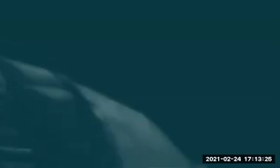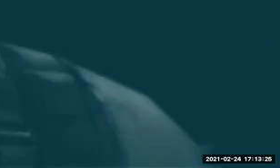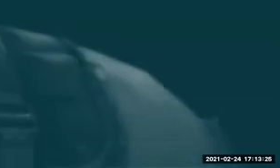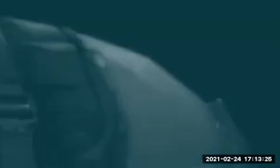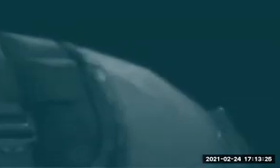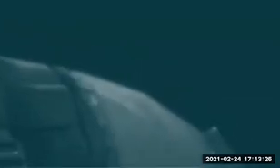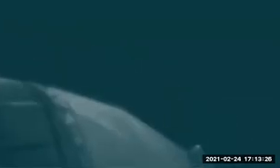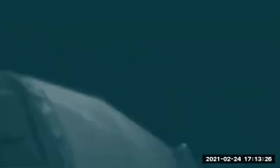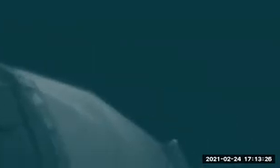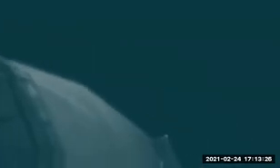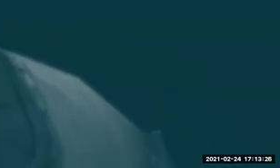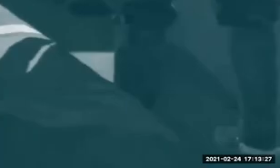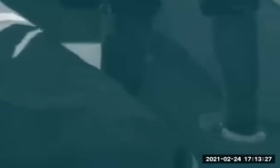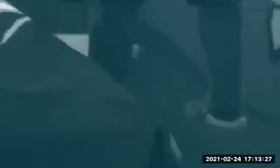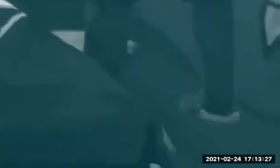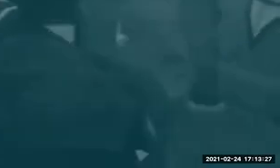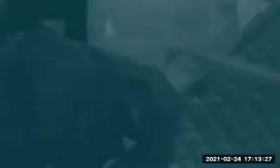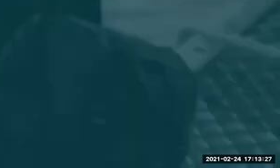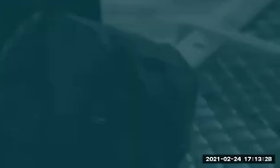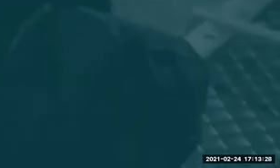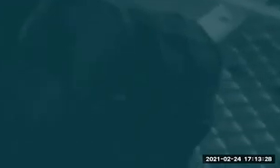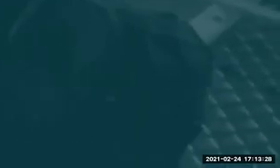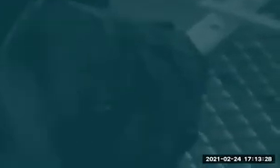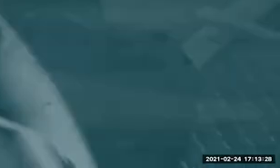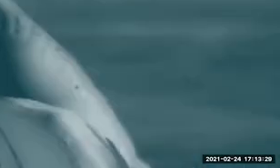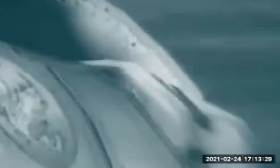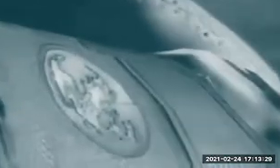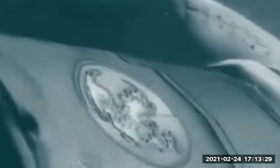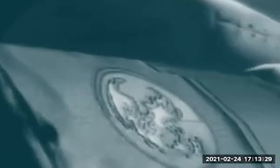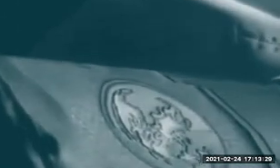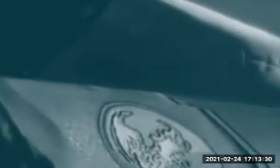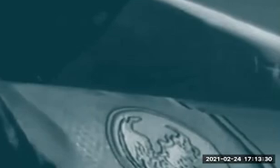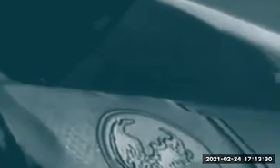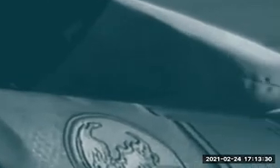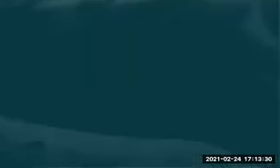player they have to be in order. So now I'm trying to wrap my mind around what is the start to finish